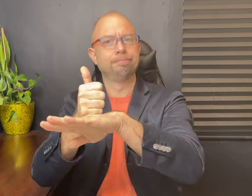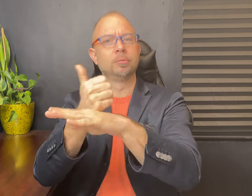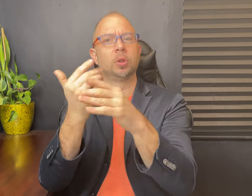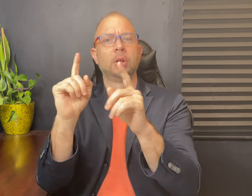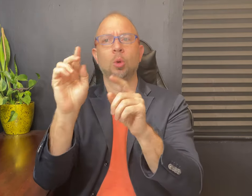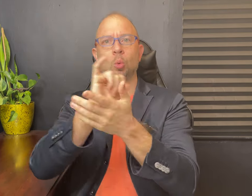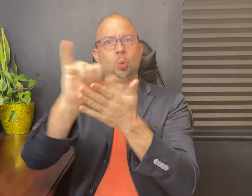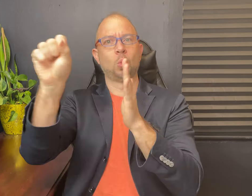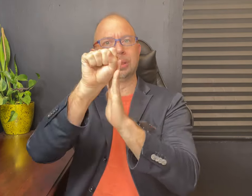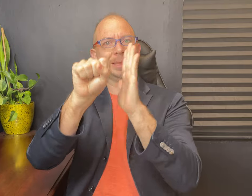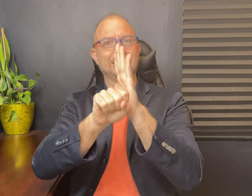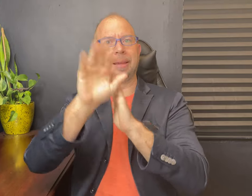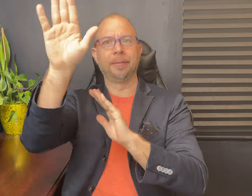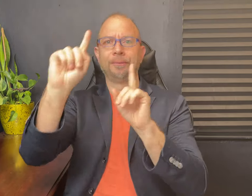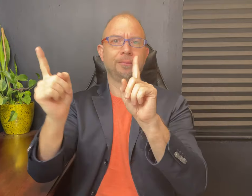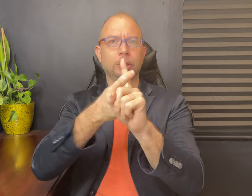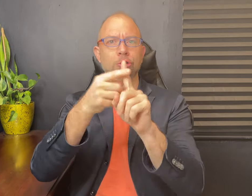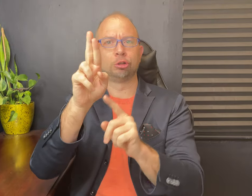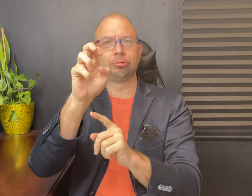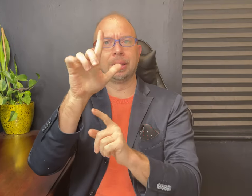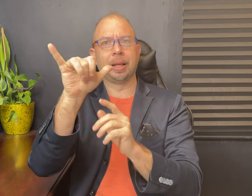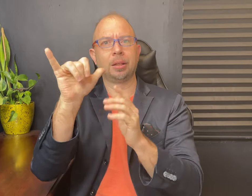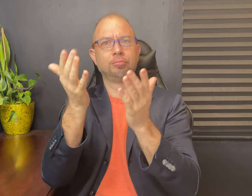effectively lobbied for New York to create its first relay service.